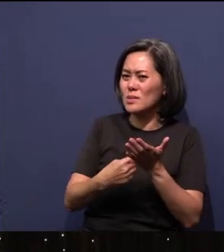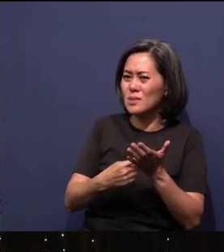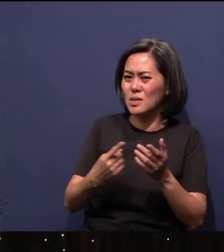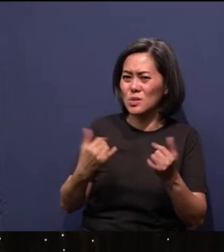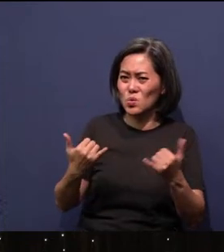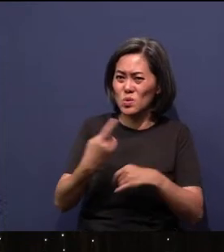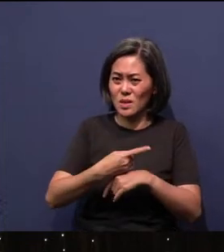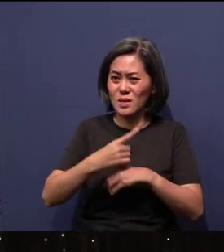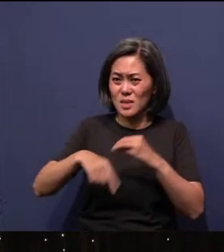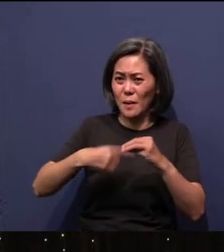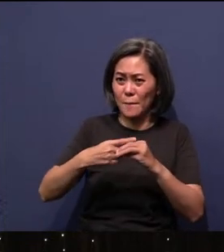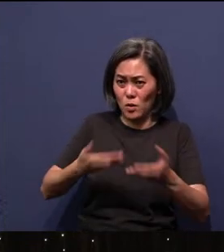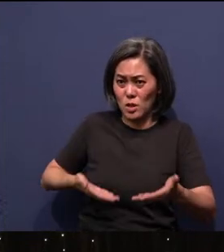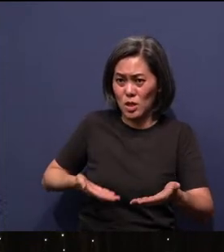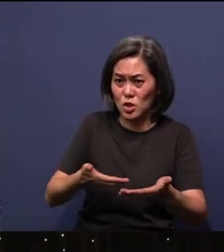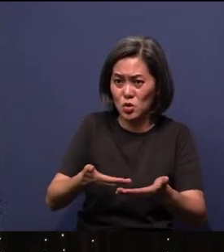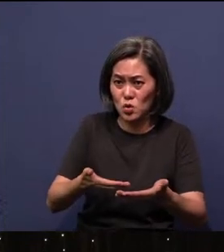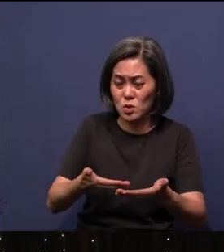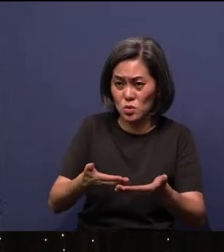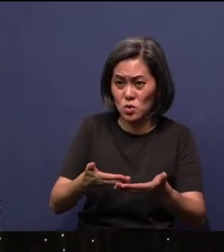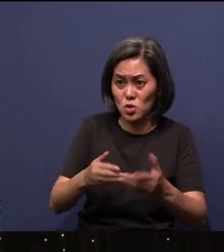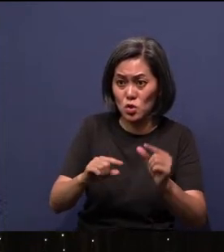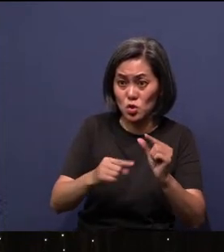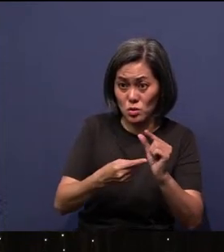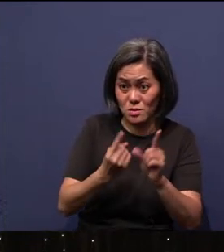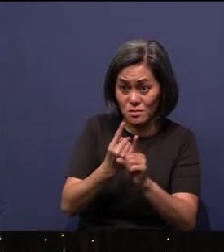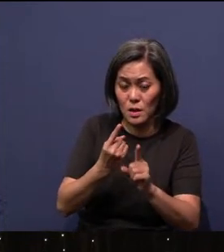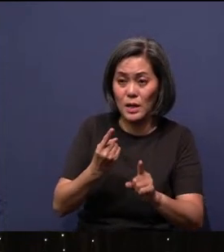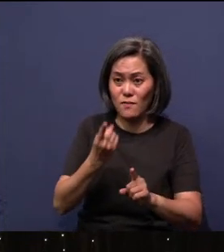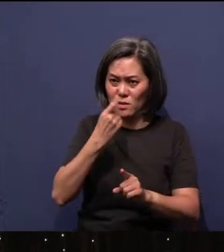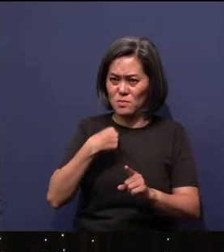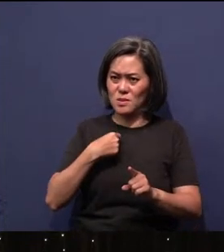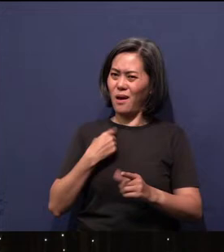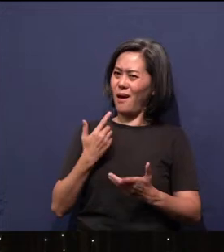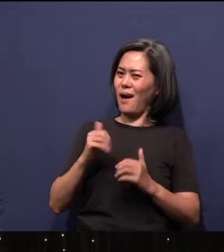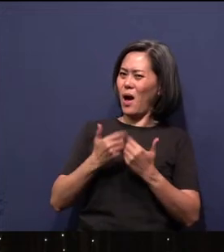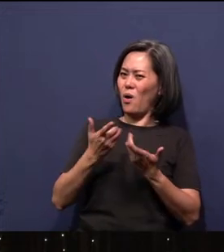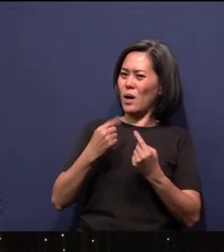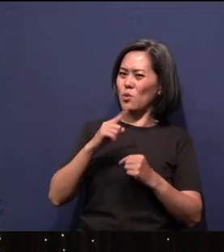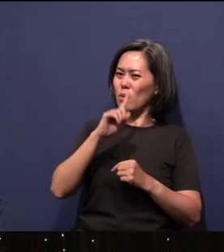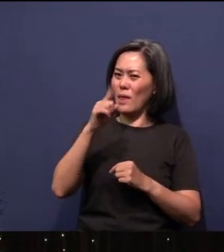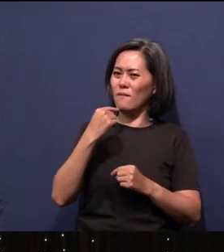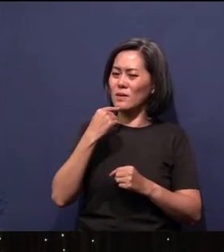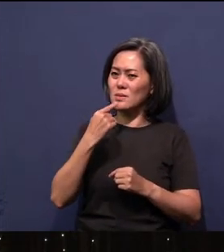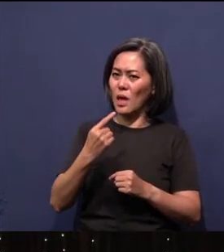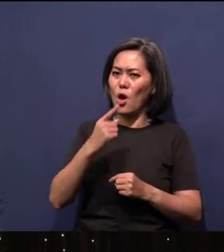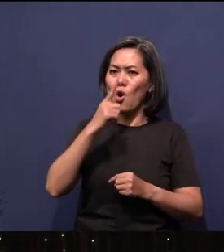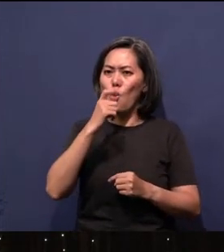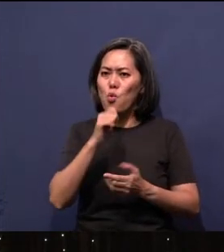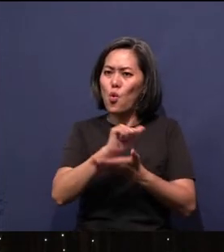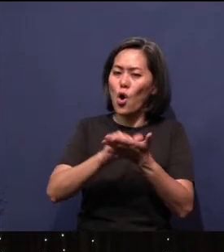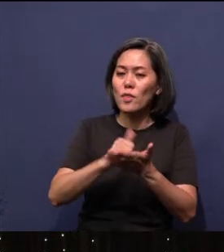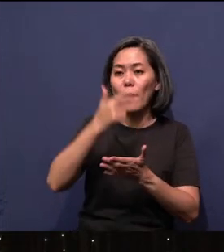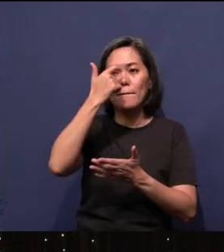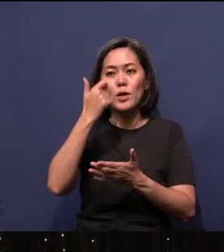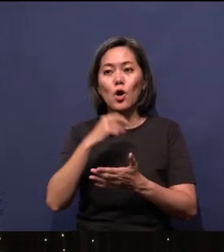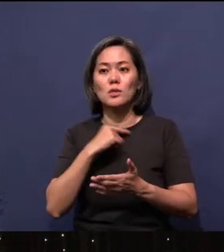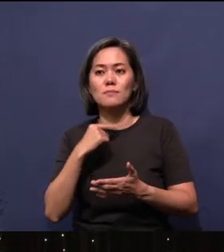is about the introduction to the book of Genesis. If you're going to ask me, hey, how come you don't tell me who's the author and all that? Because Pastor Mah Yeow Beng has done a fantastic job.